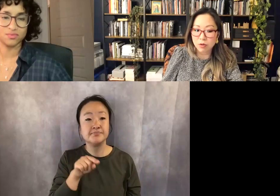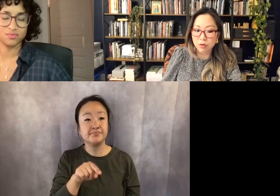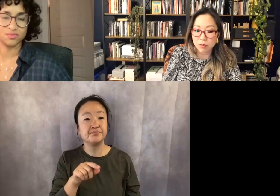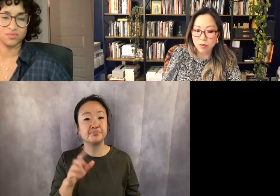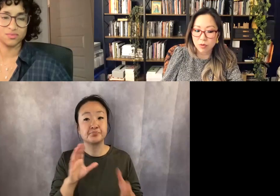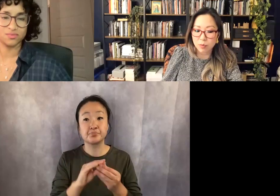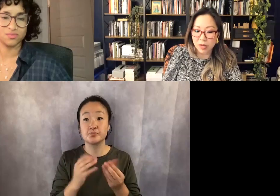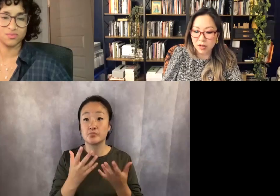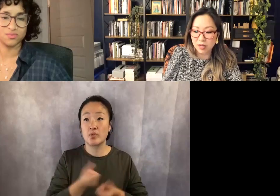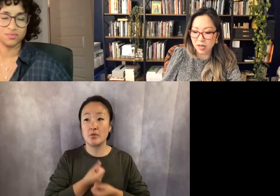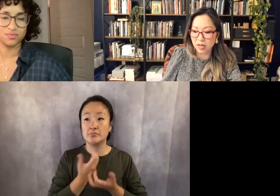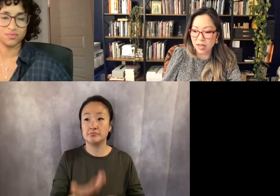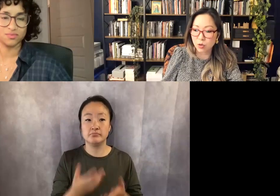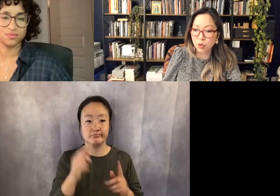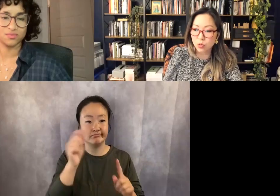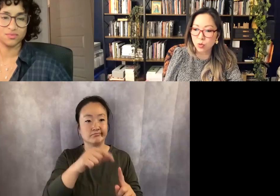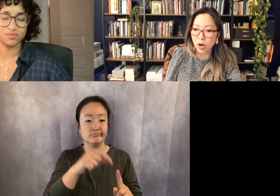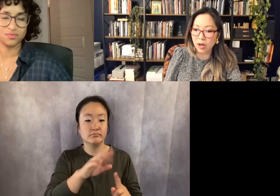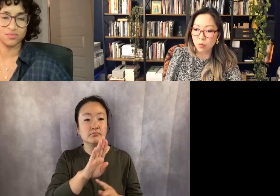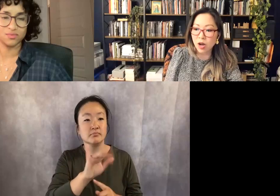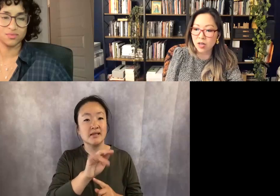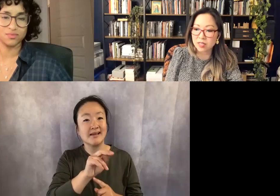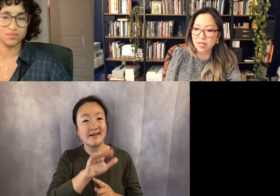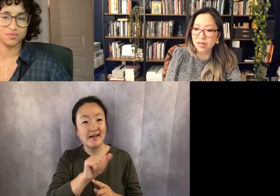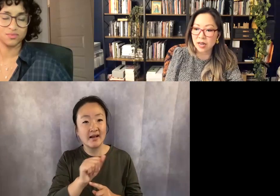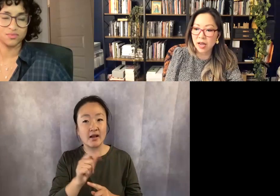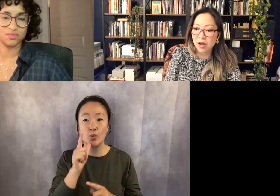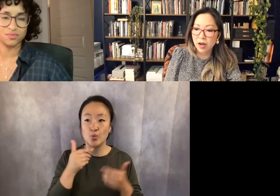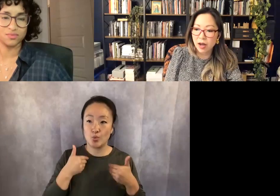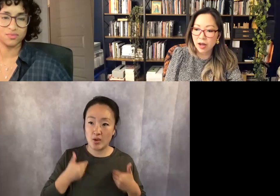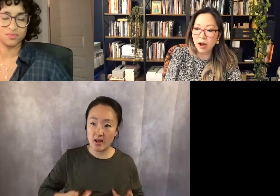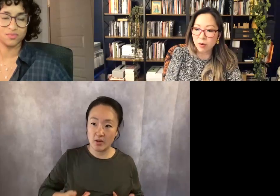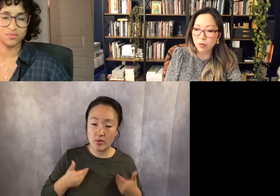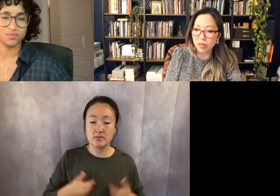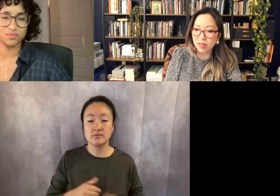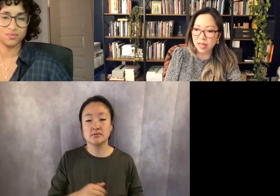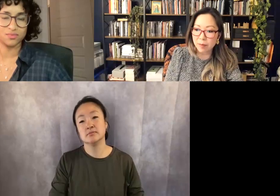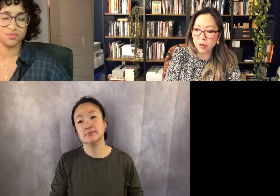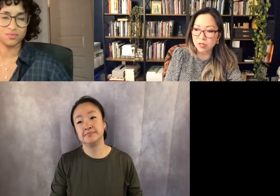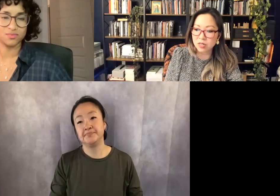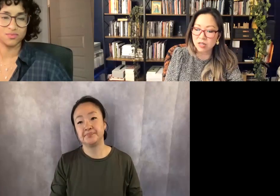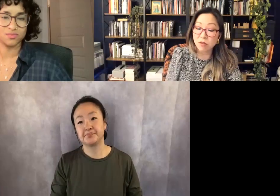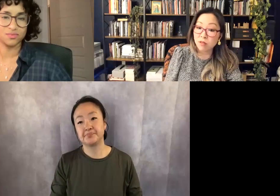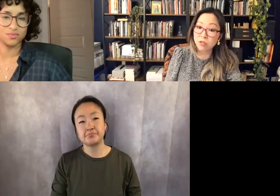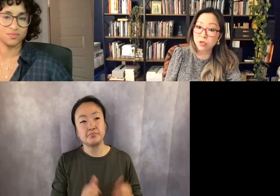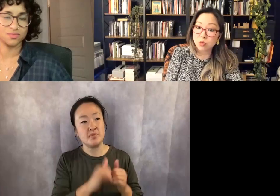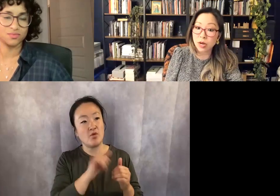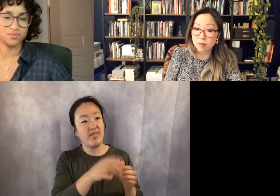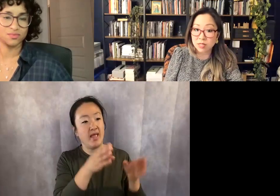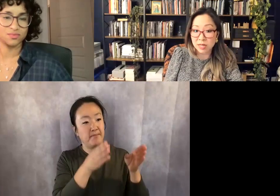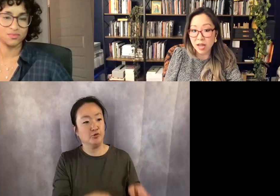Bianca, and who I was and how that person evolved into who I am today.